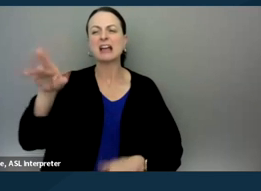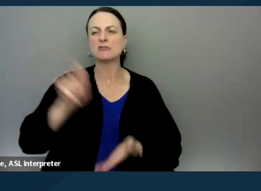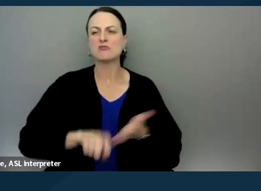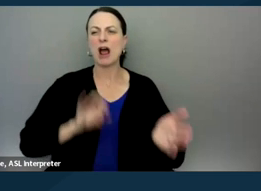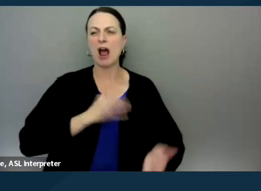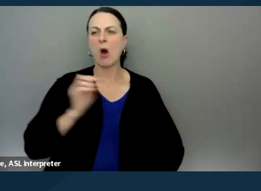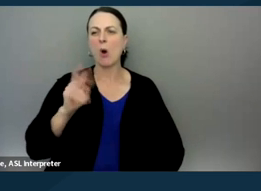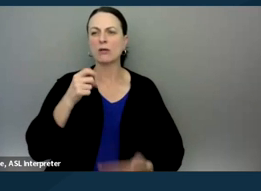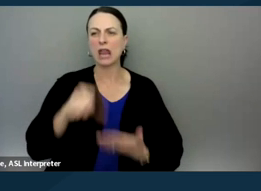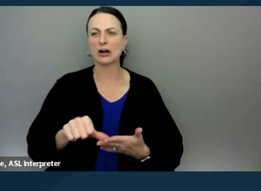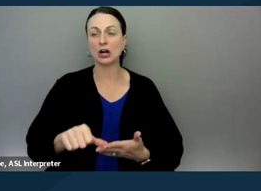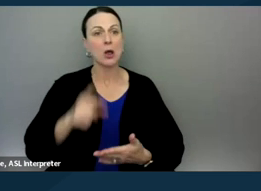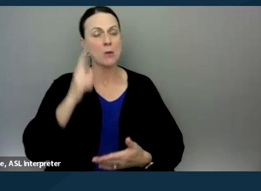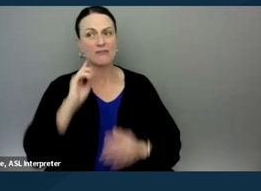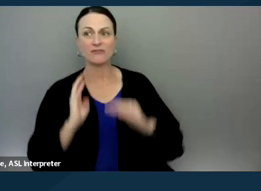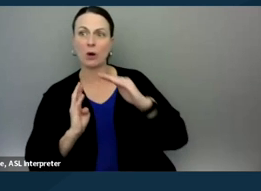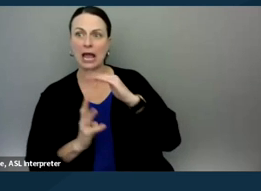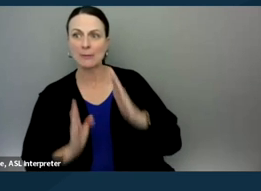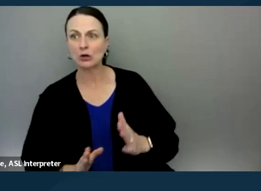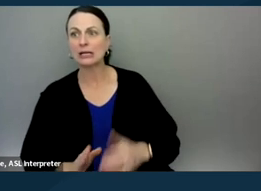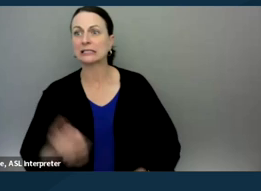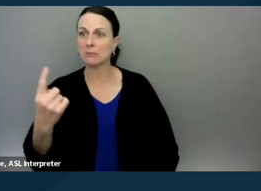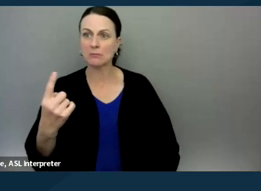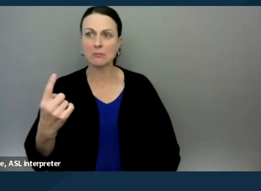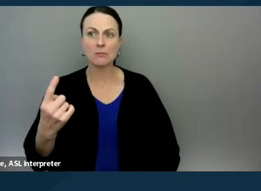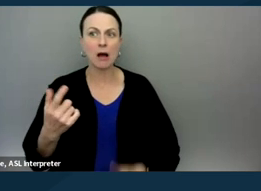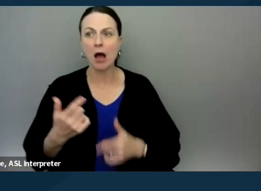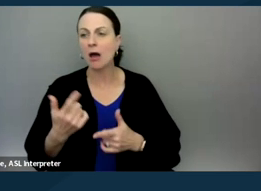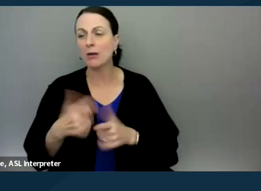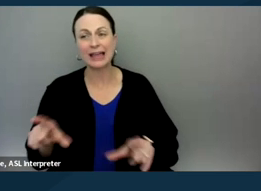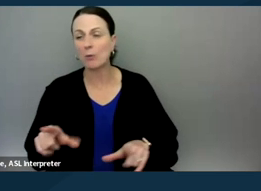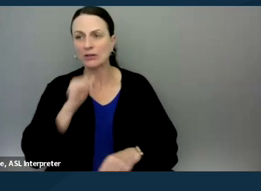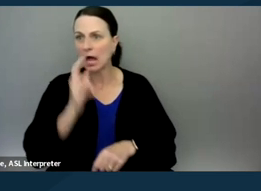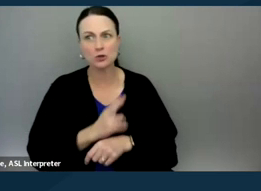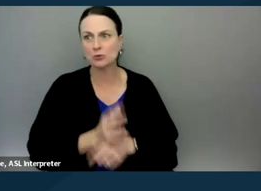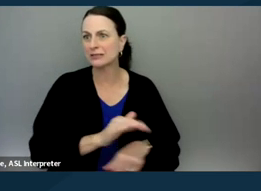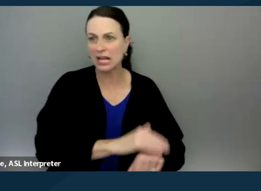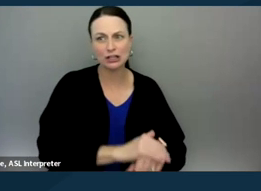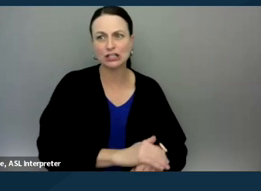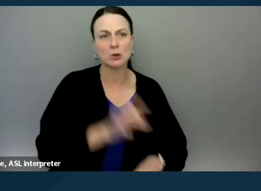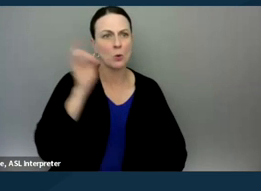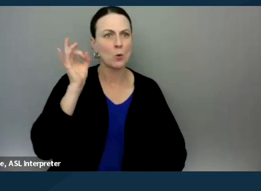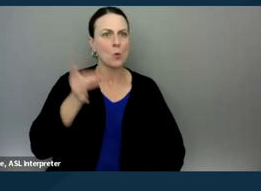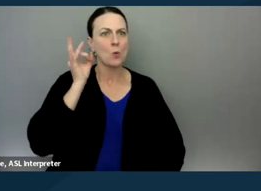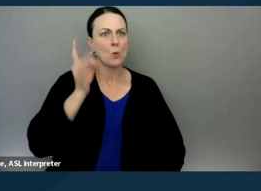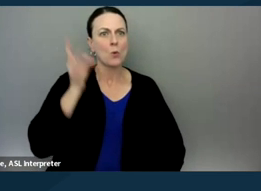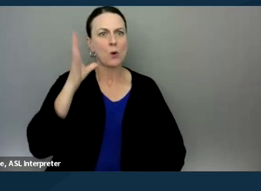But for immigrants monolingual in their language of birth other than English, it is a nightmare and a feeling of being lost.